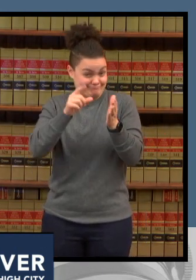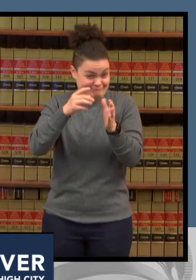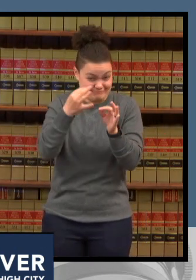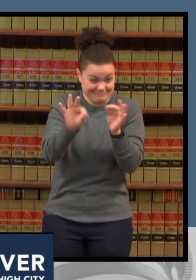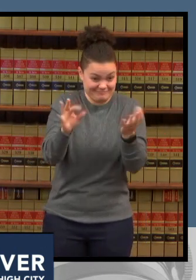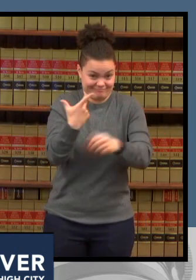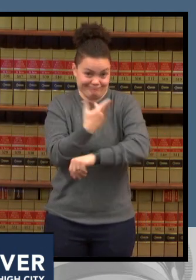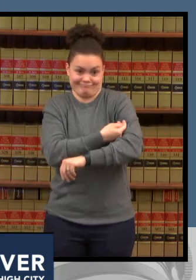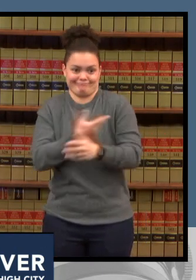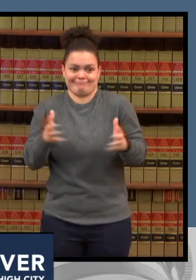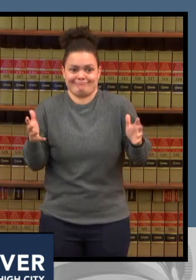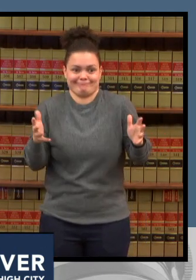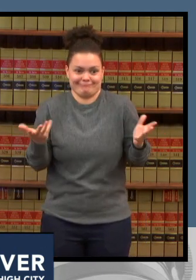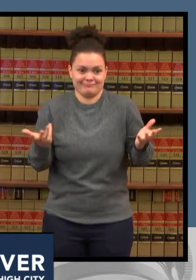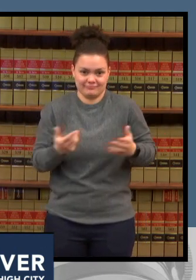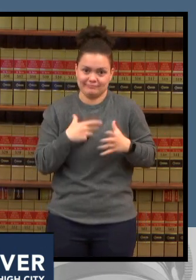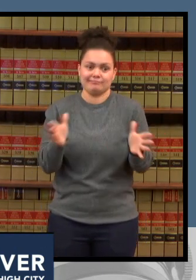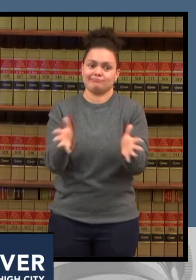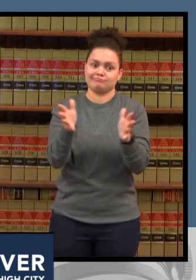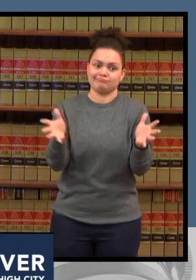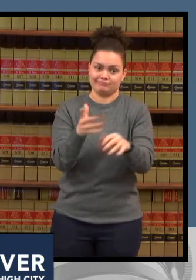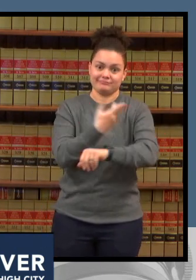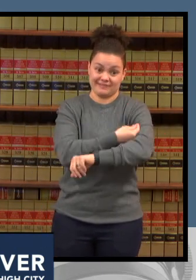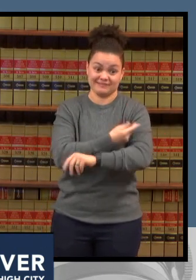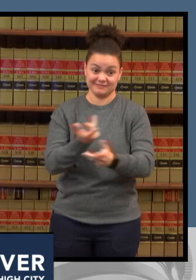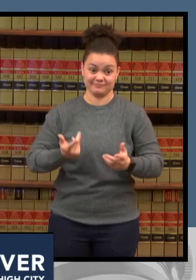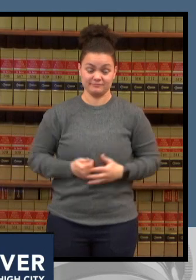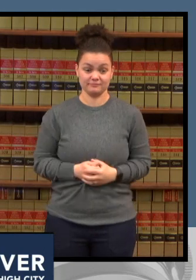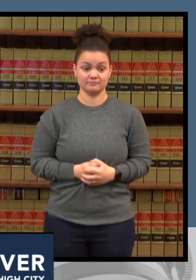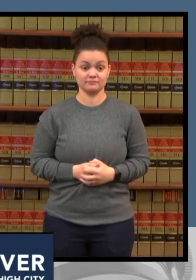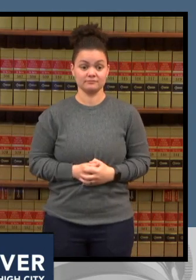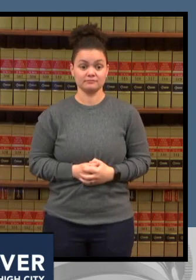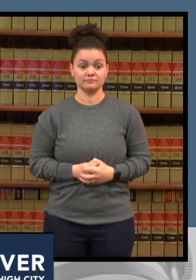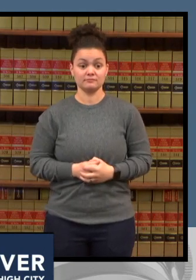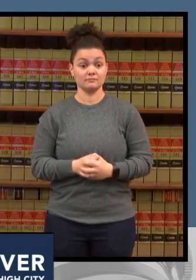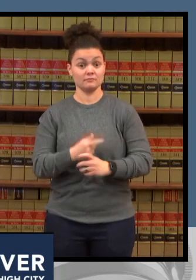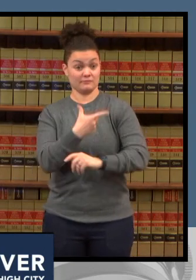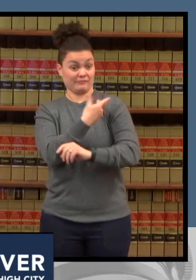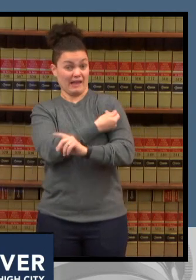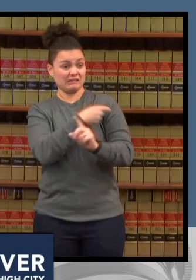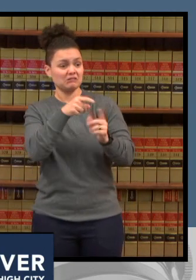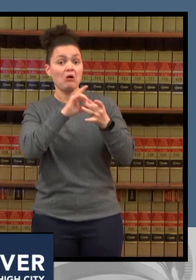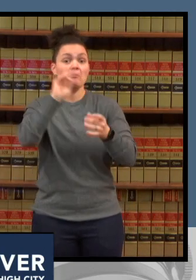ask you to get boosted this is not politics it's public health uh getting vaccinated